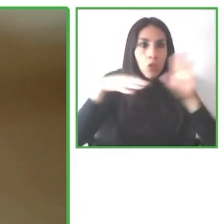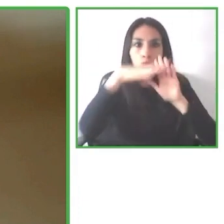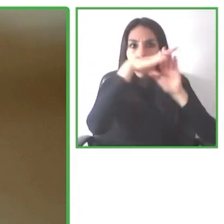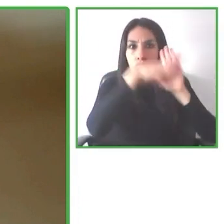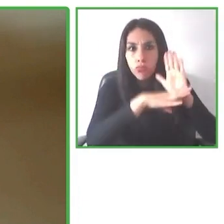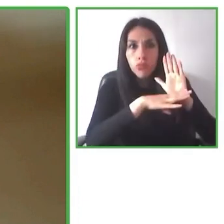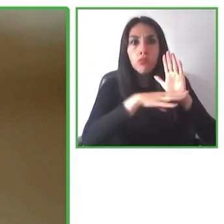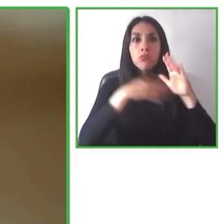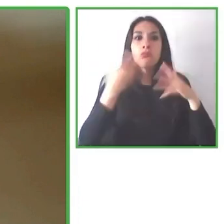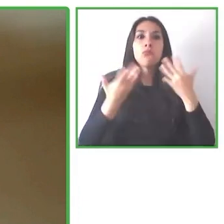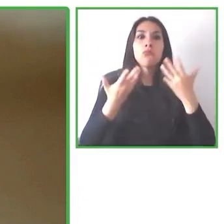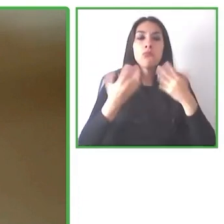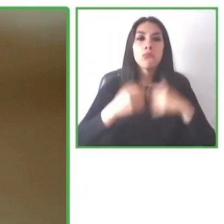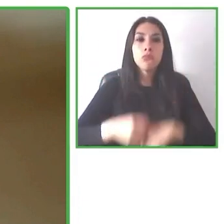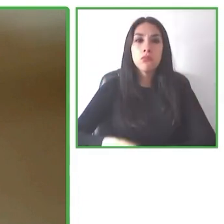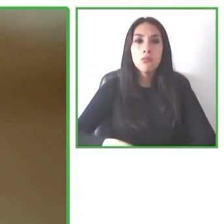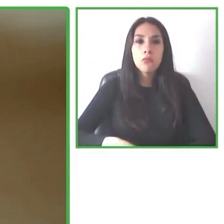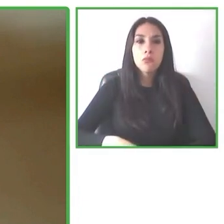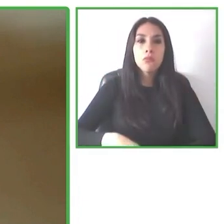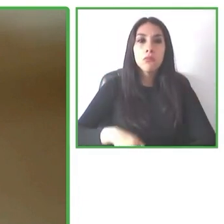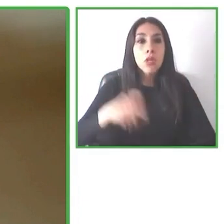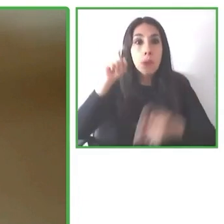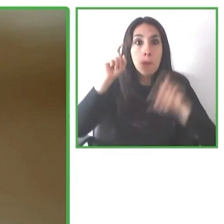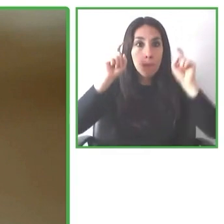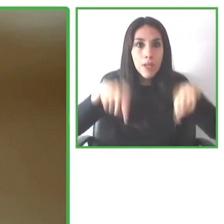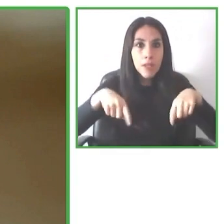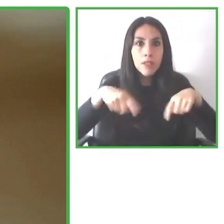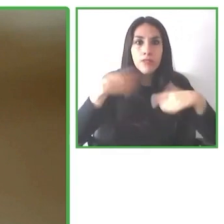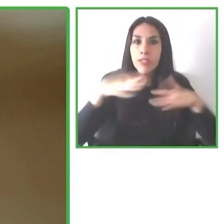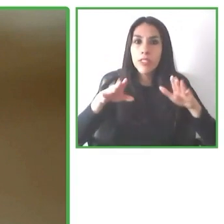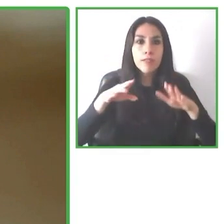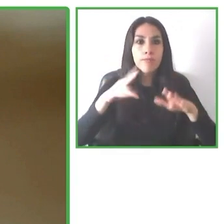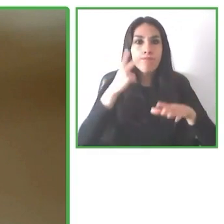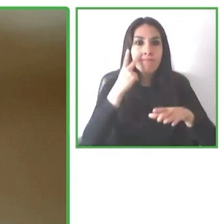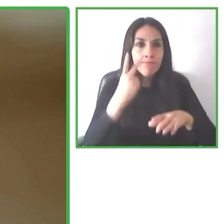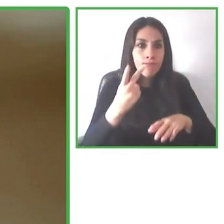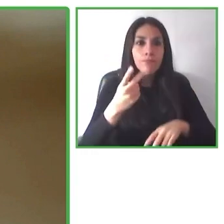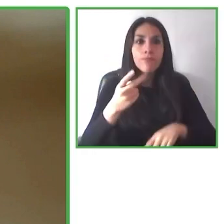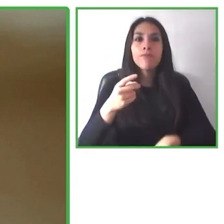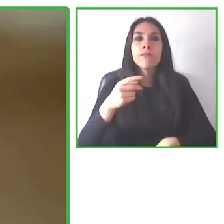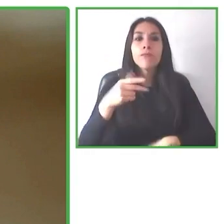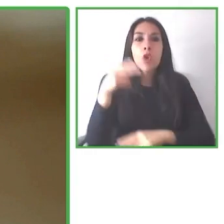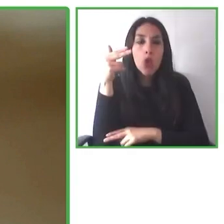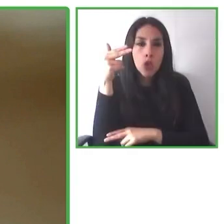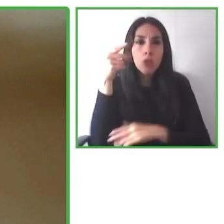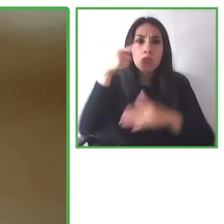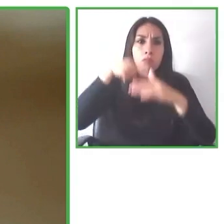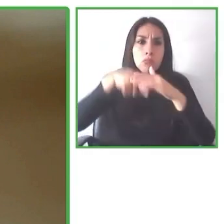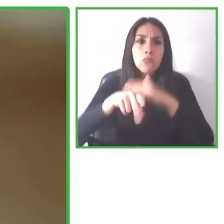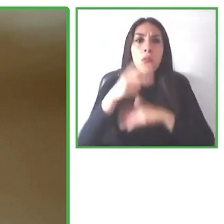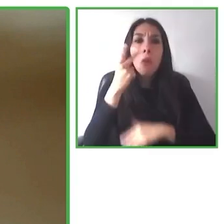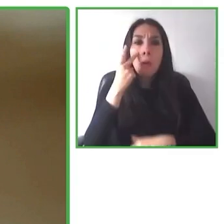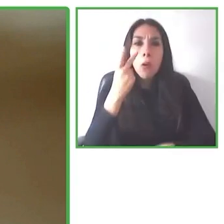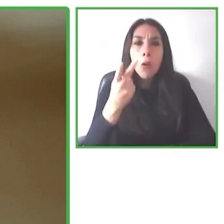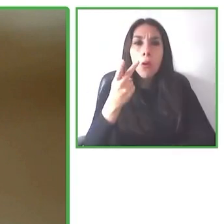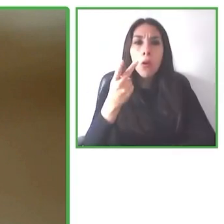And then as we say, the ISO has also tried to establish what does that mean when a hotel or motel is accessible?